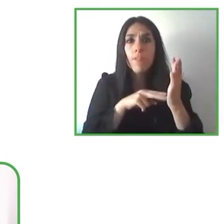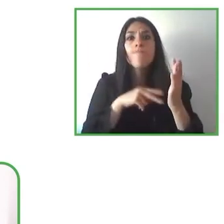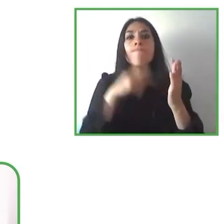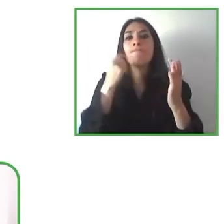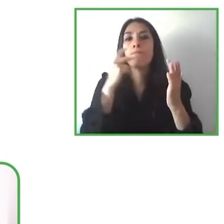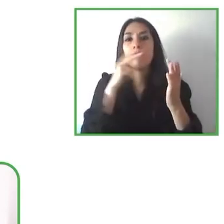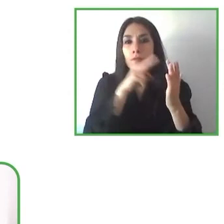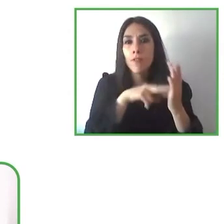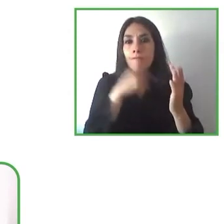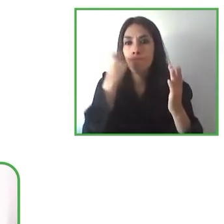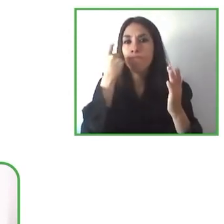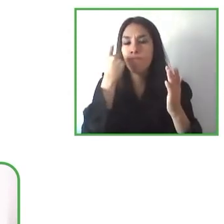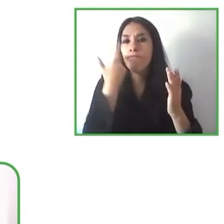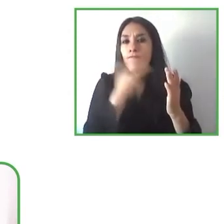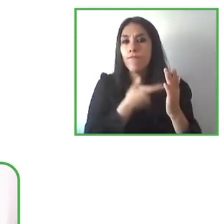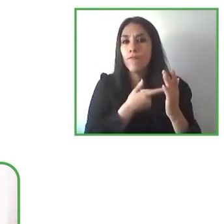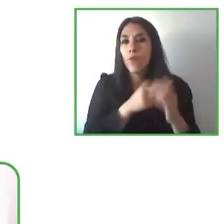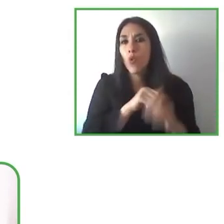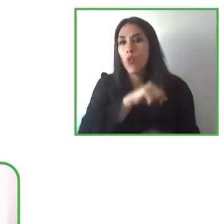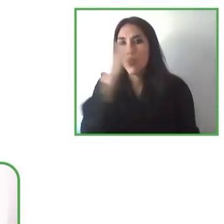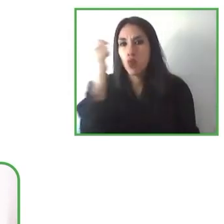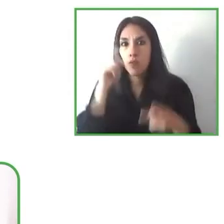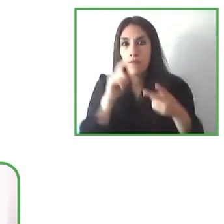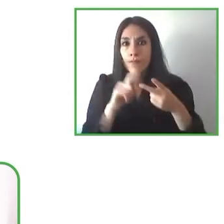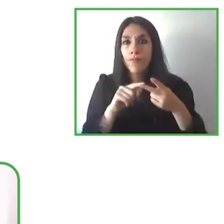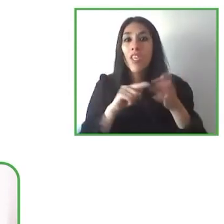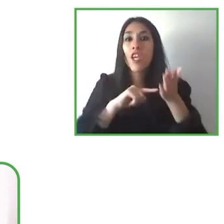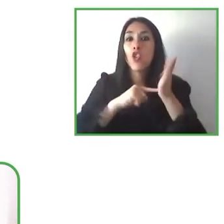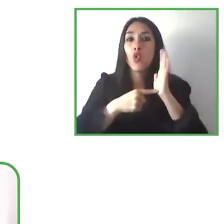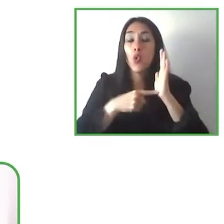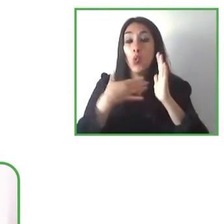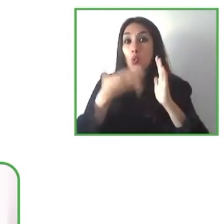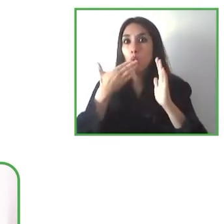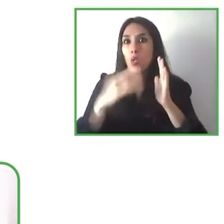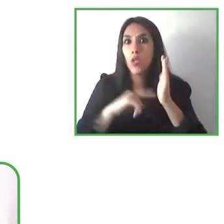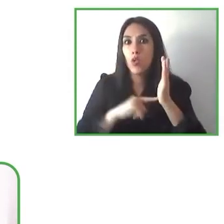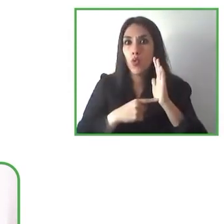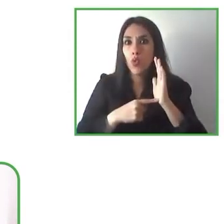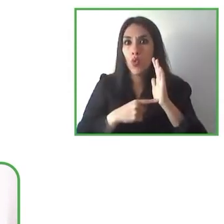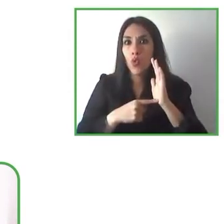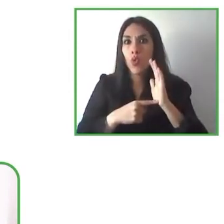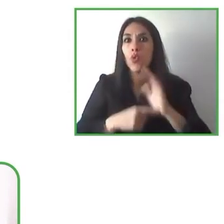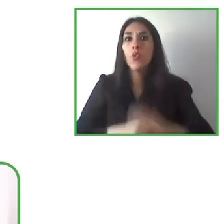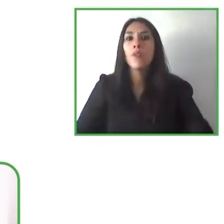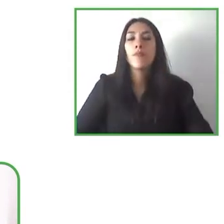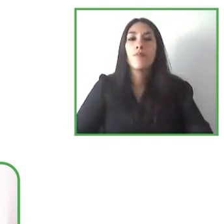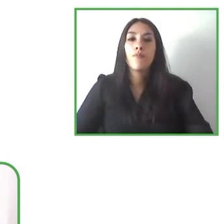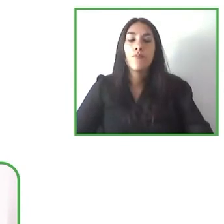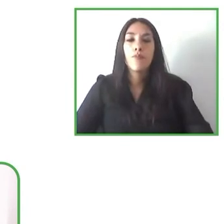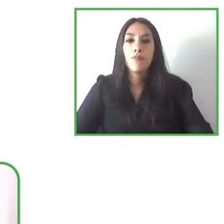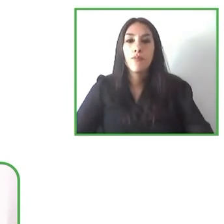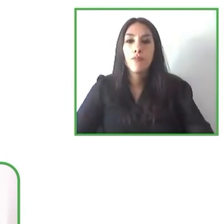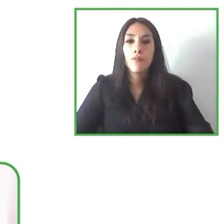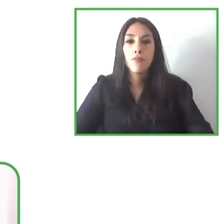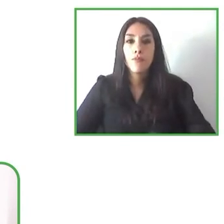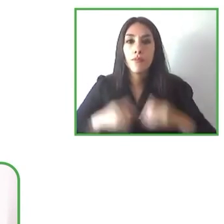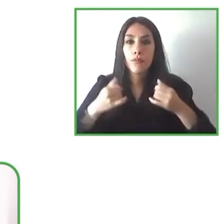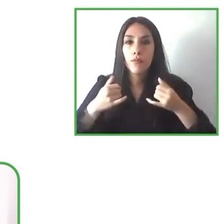And also, we have seen a very innovative technology from Claudiu steam for people with